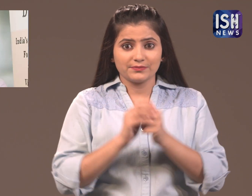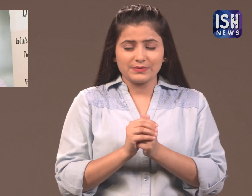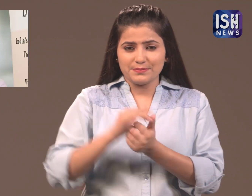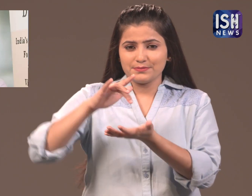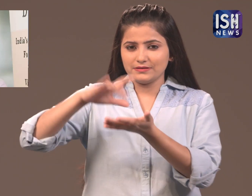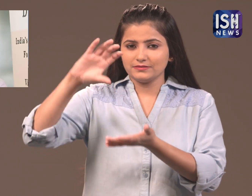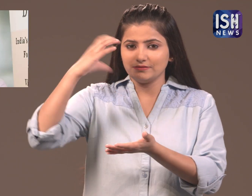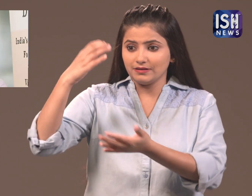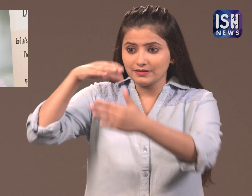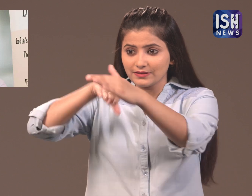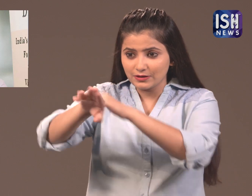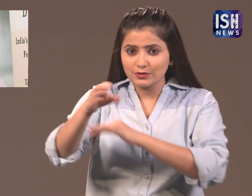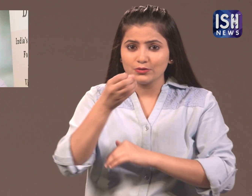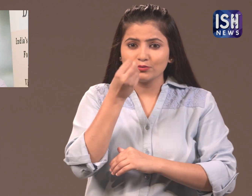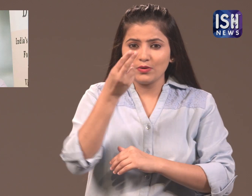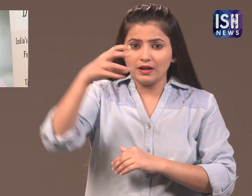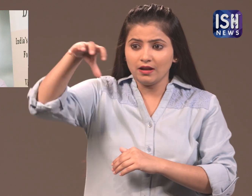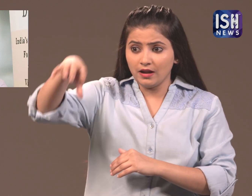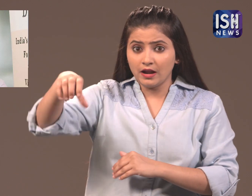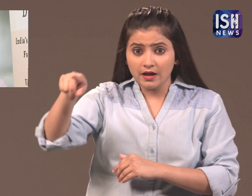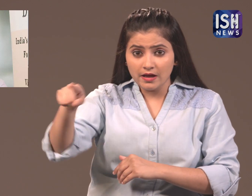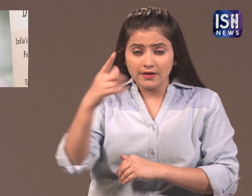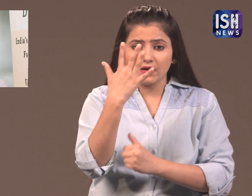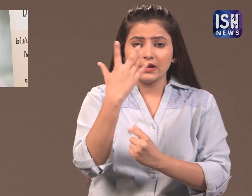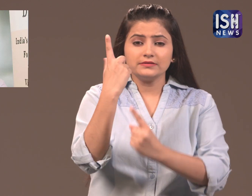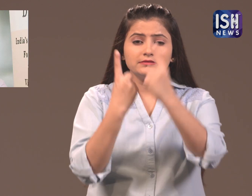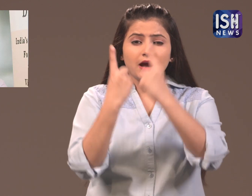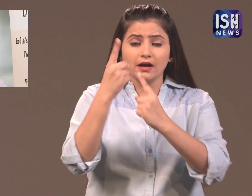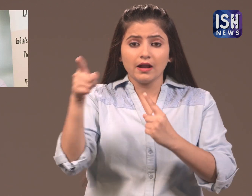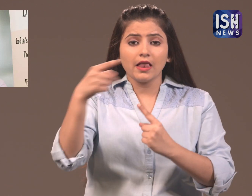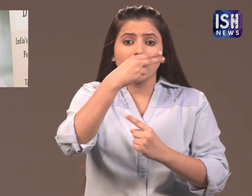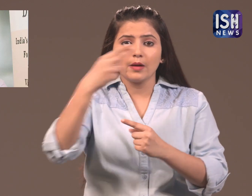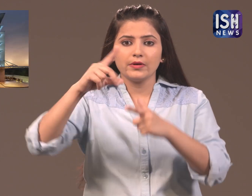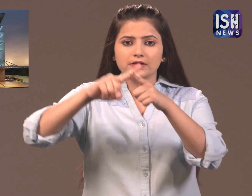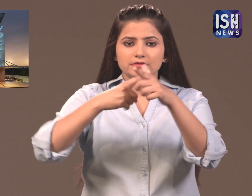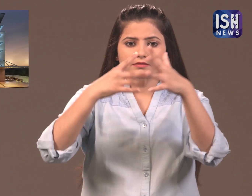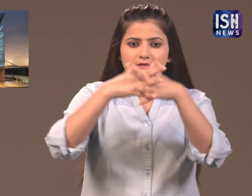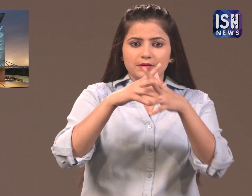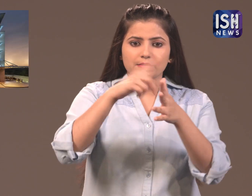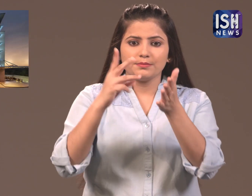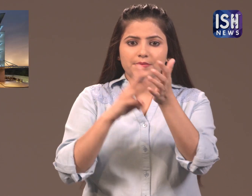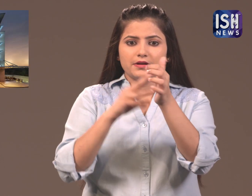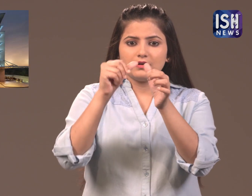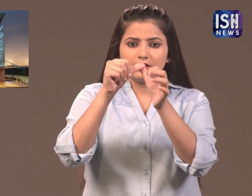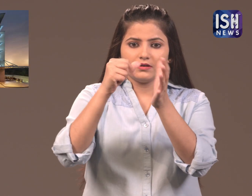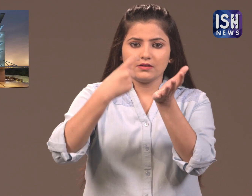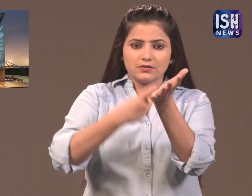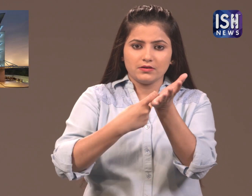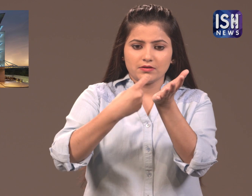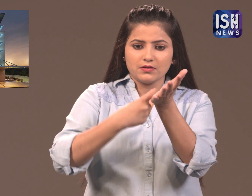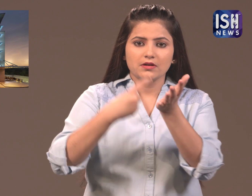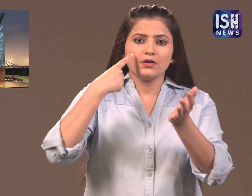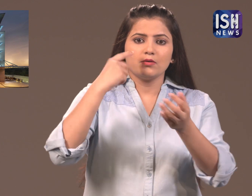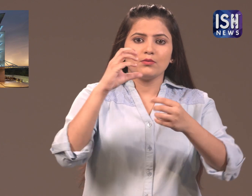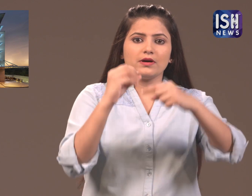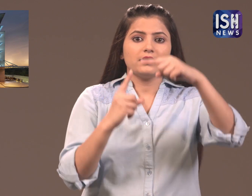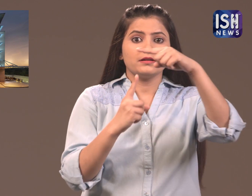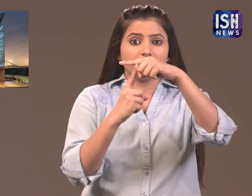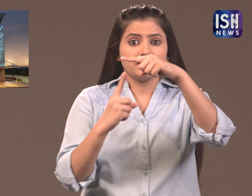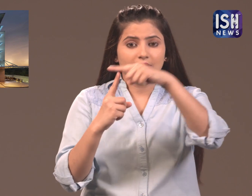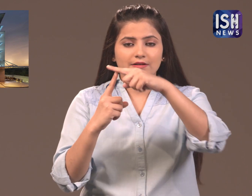In Chandigarh, there is a 5-star hotel named JW Marriott.